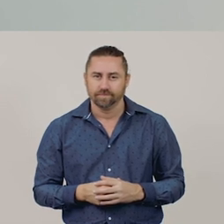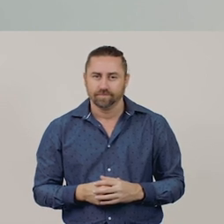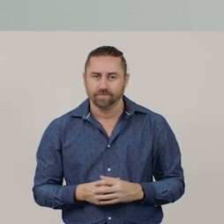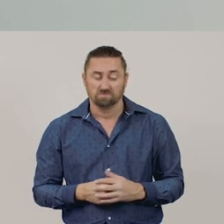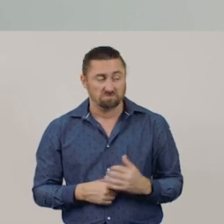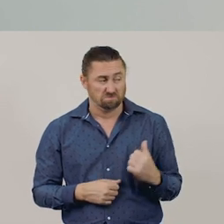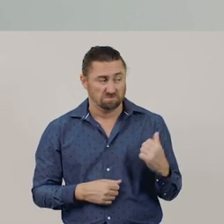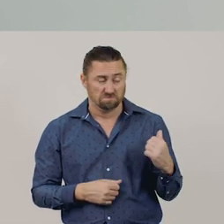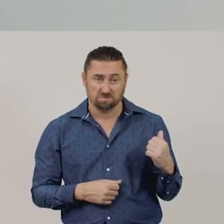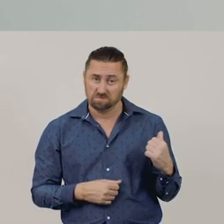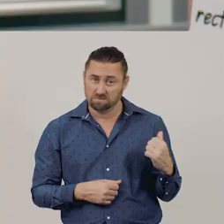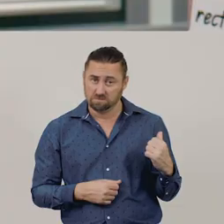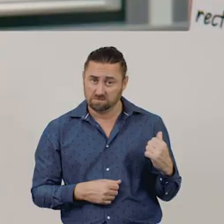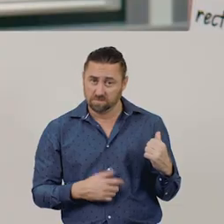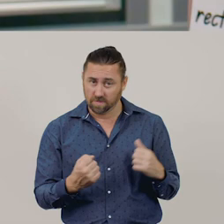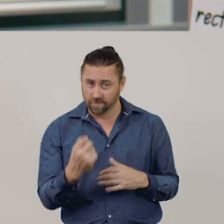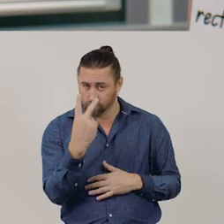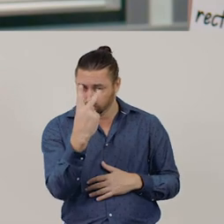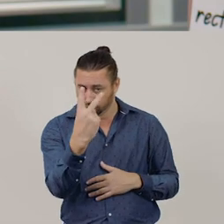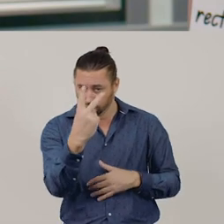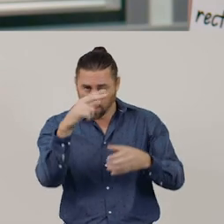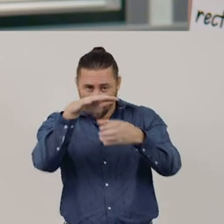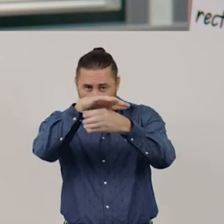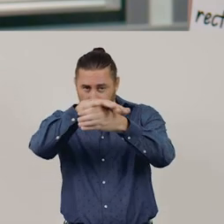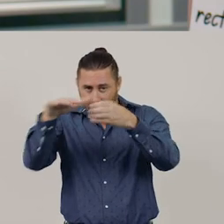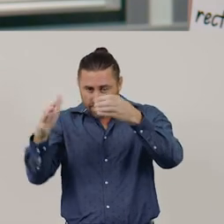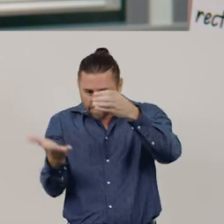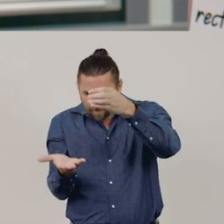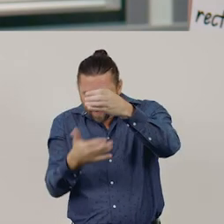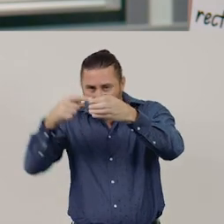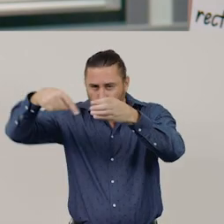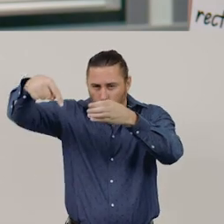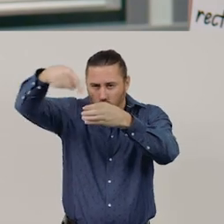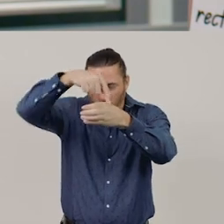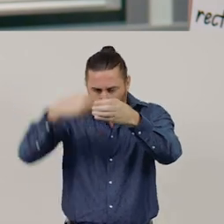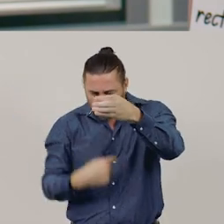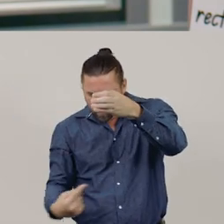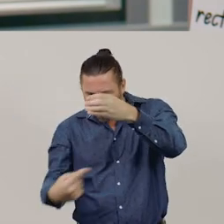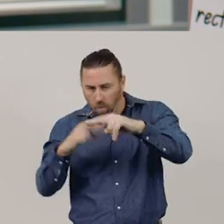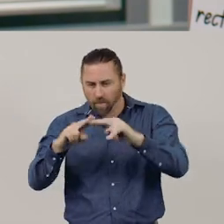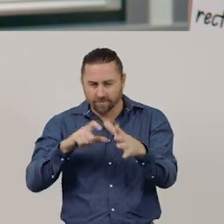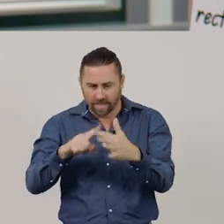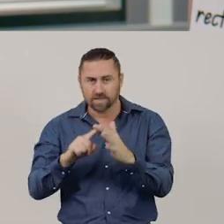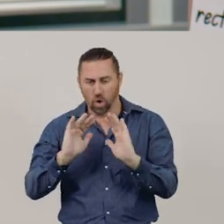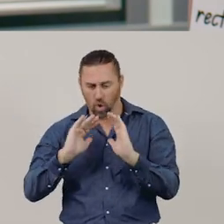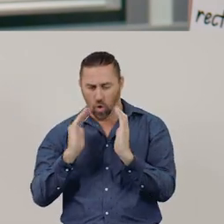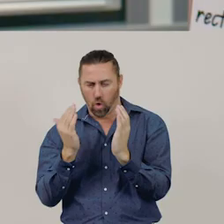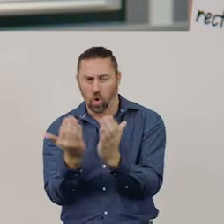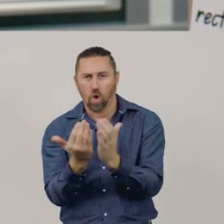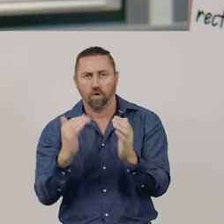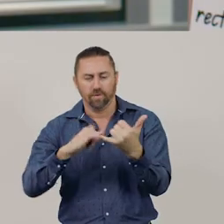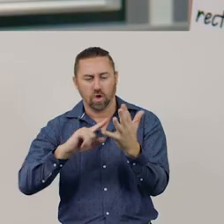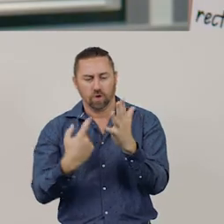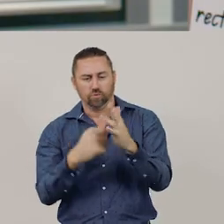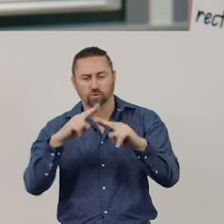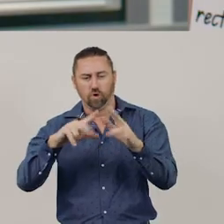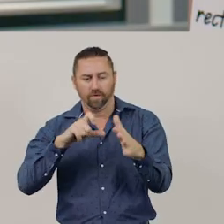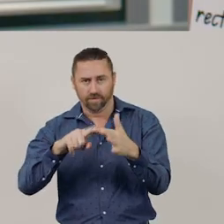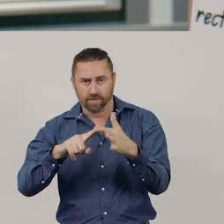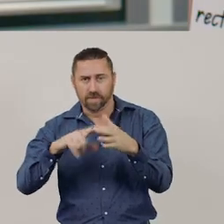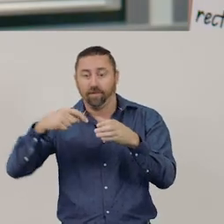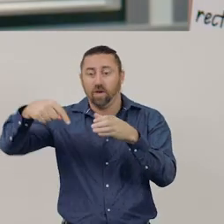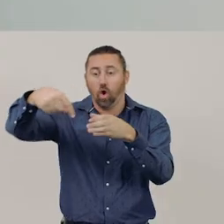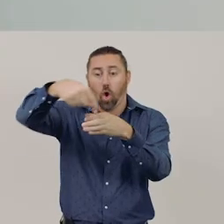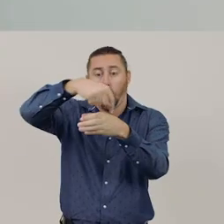This object has two flat circular faces, one curved surface, and two curved edges.